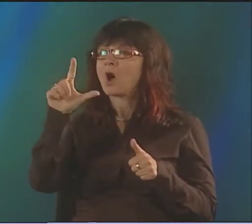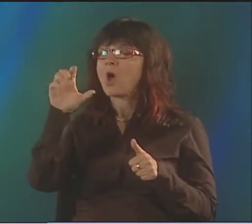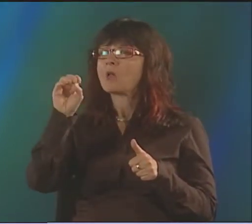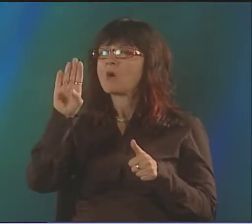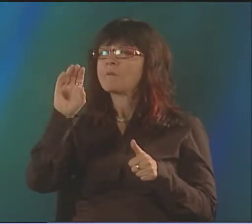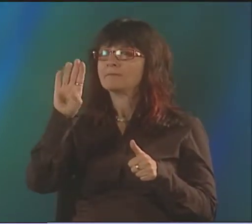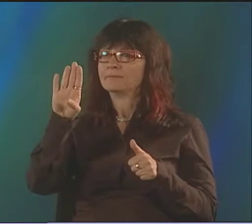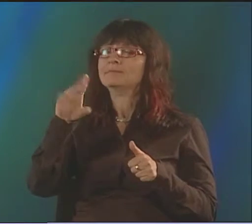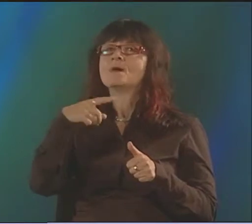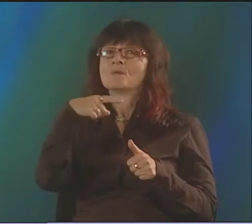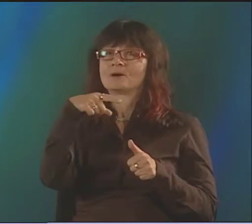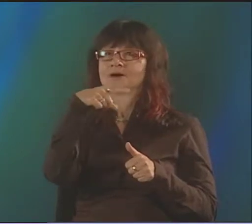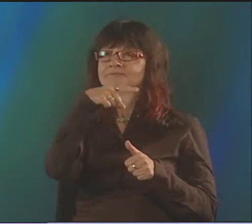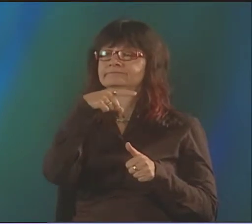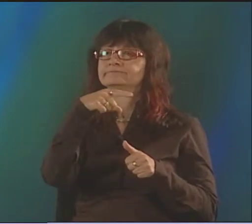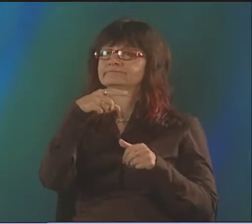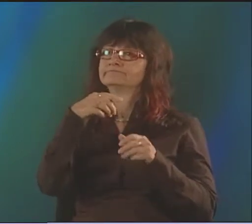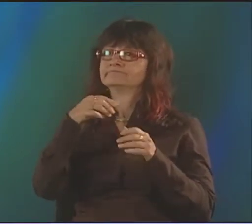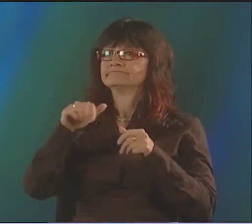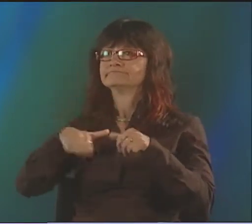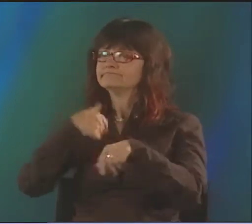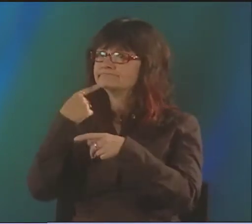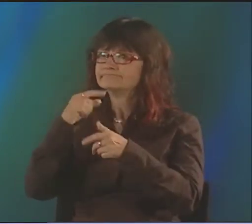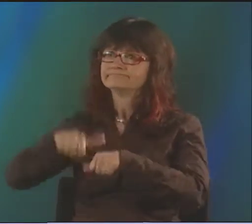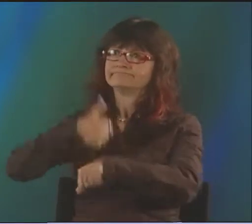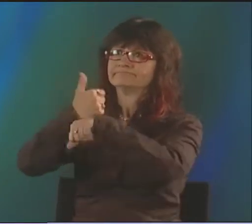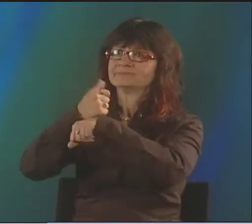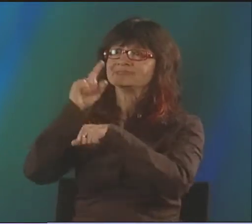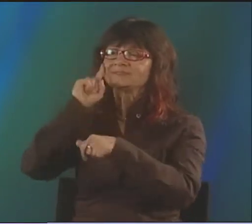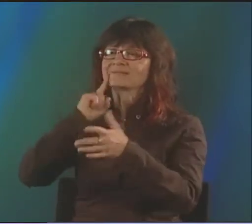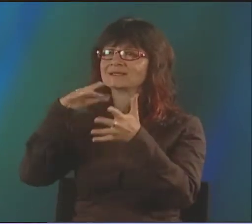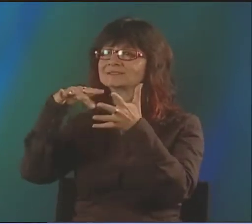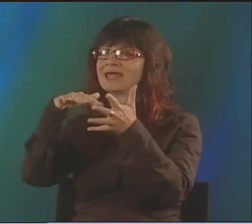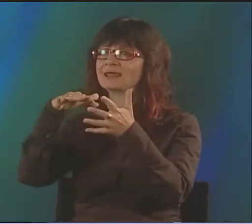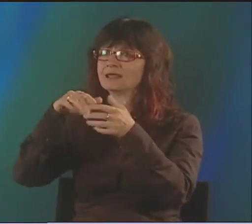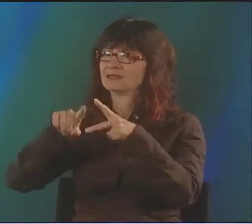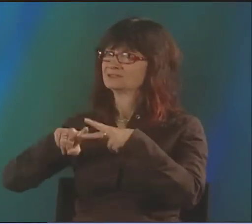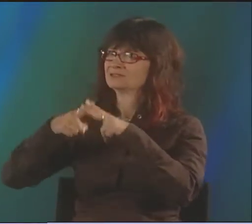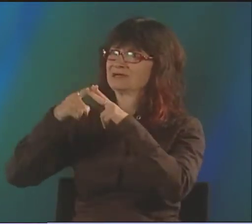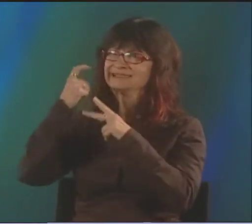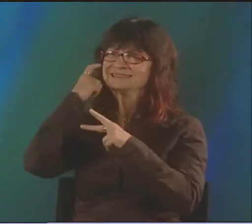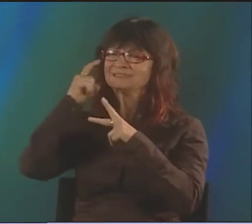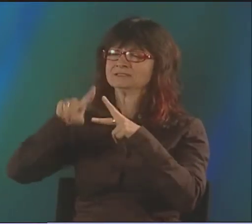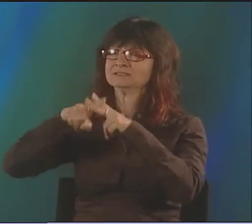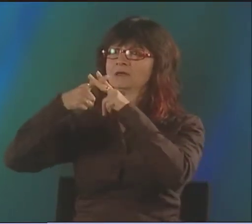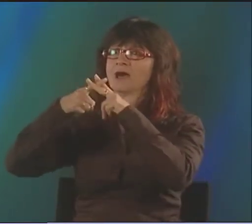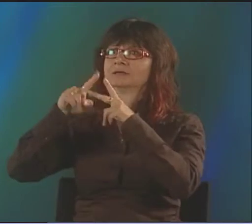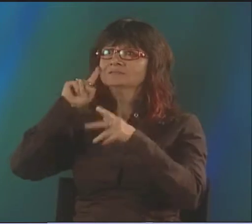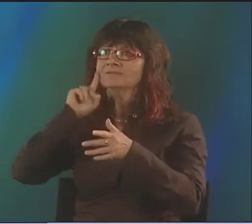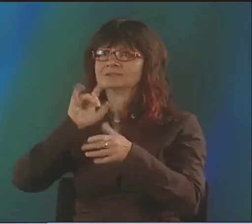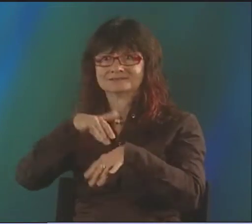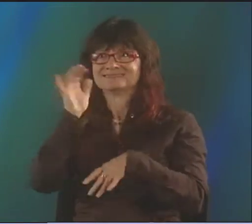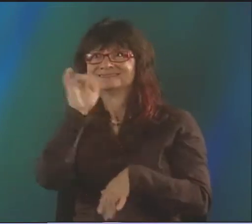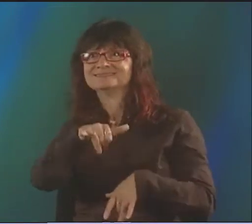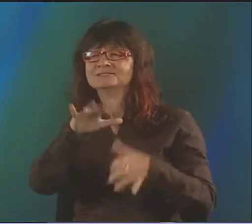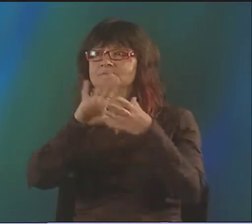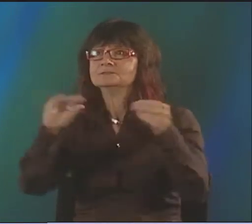TOM HOLCOMB, I REMEMBER WAS THERE, AND HE WAS ANNOUNCING THAT FINALLY DEAF STUDIES WAS GETTING GOING.